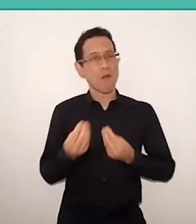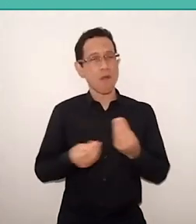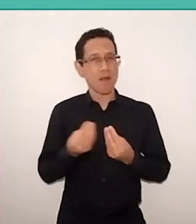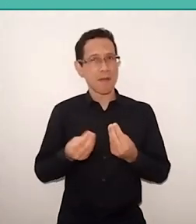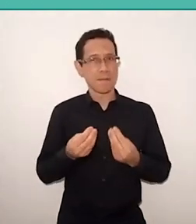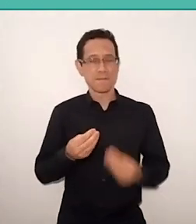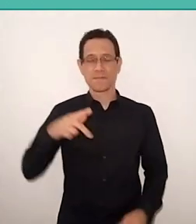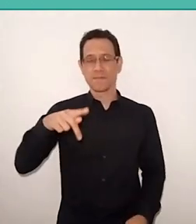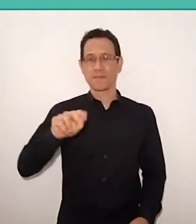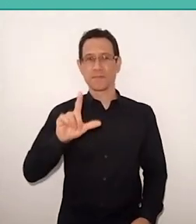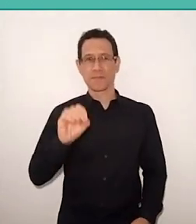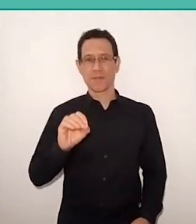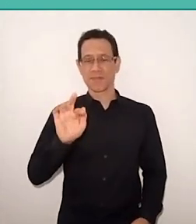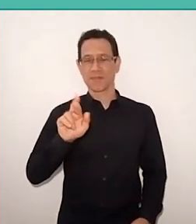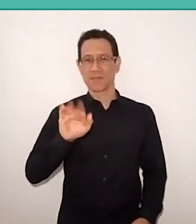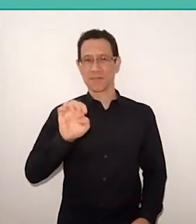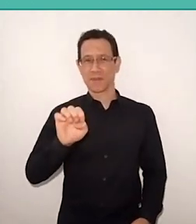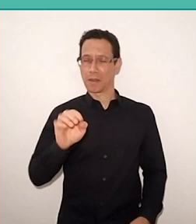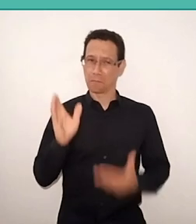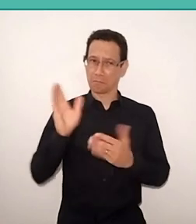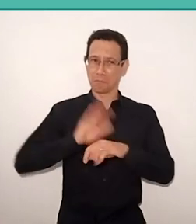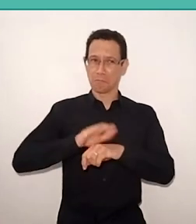and… I won't say anything else, he tells us. Thanks.